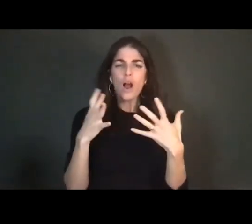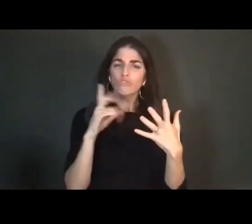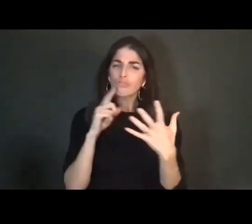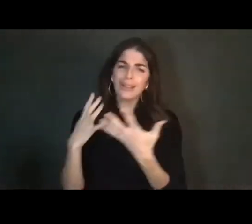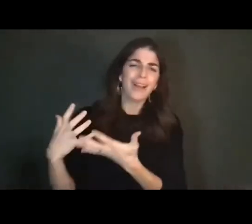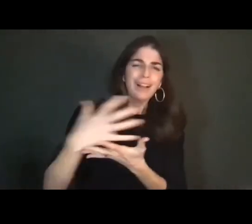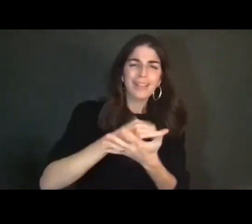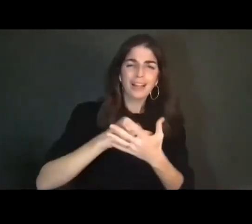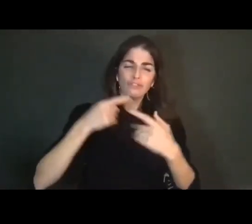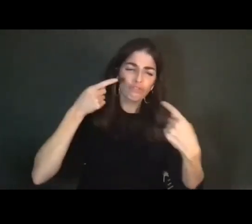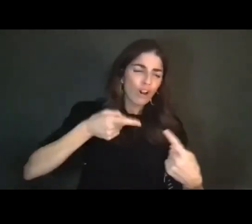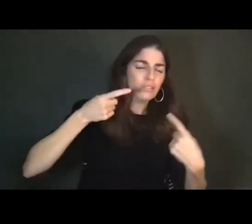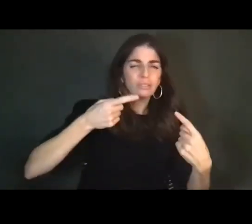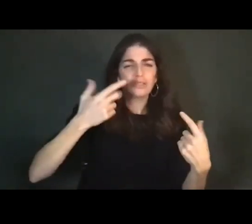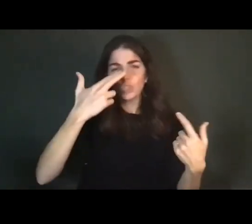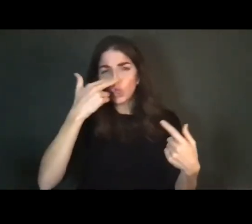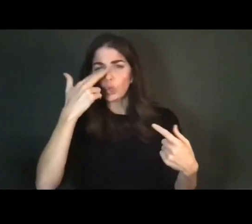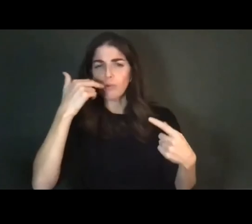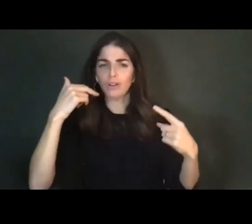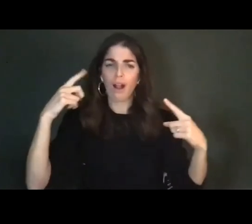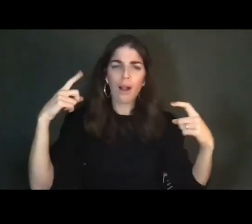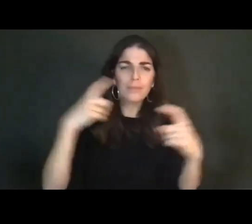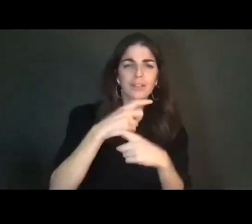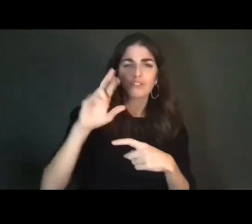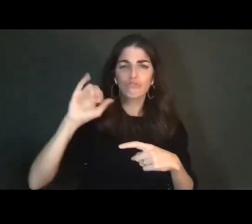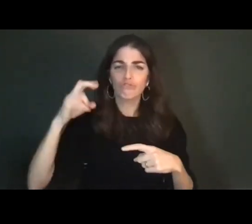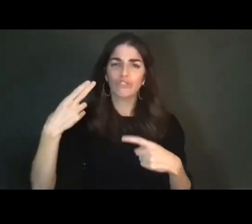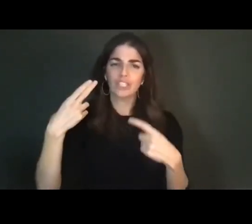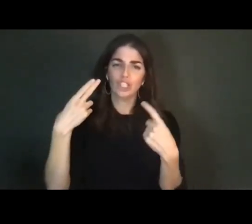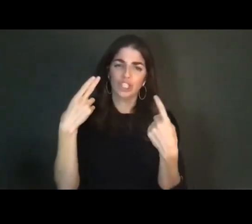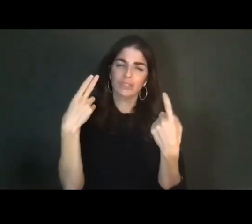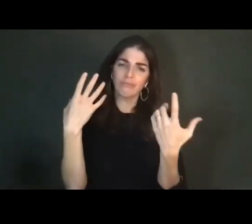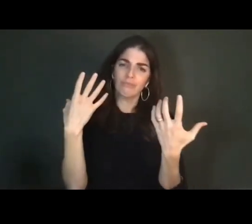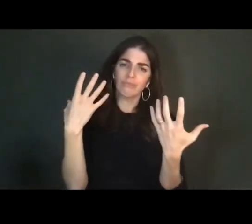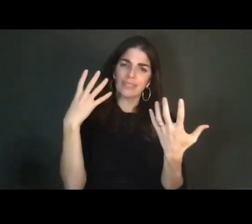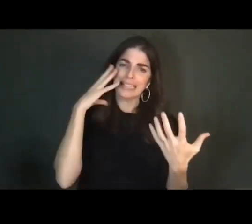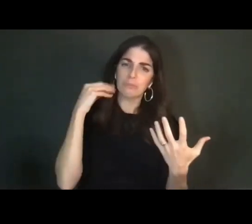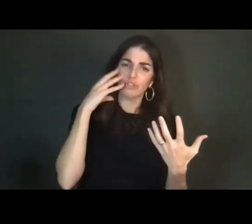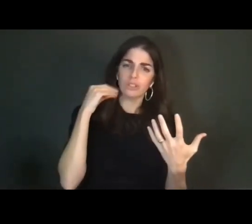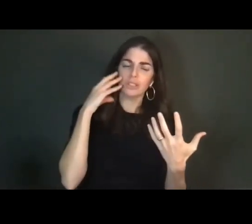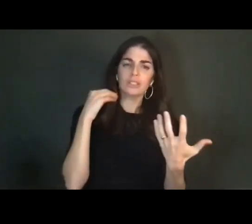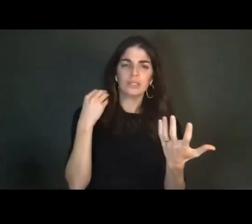complicated relationships of millions of women who live with undiagnosed or difficult-to-diagnose